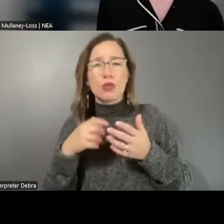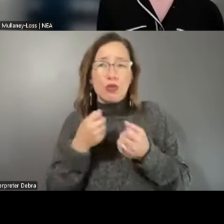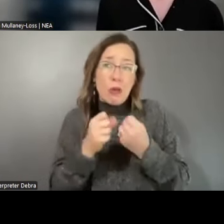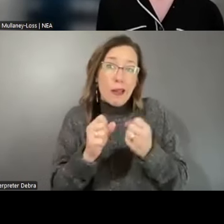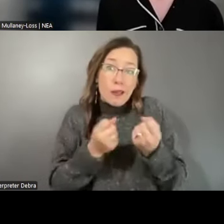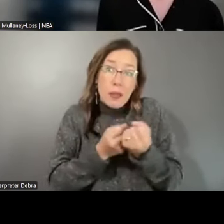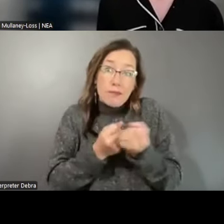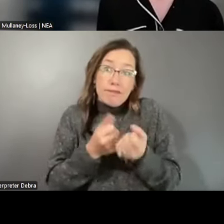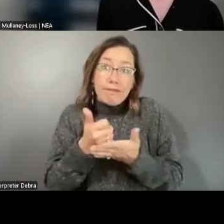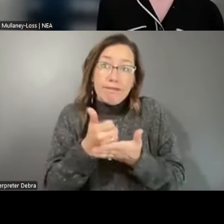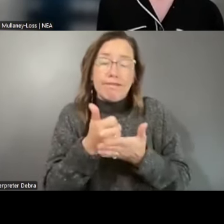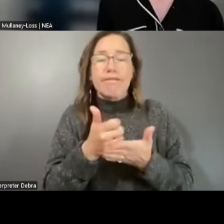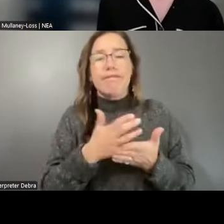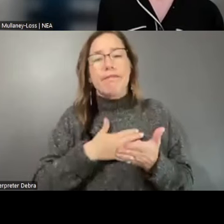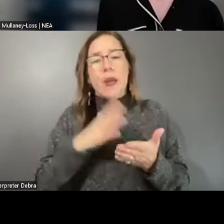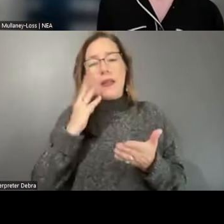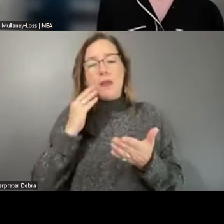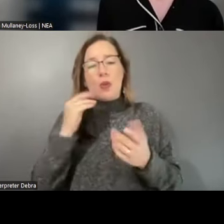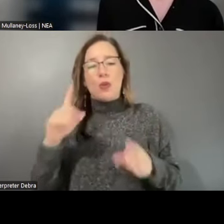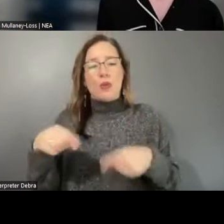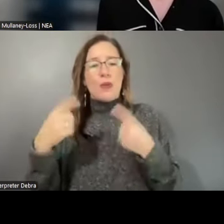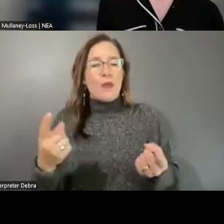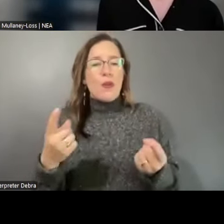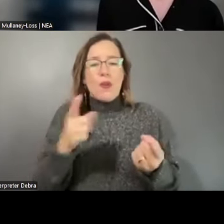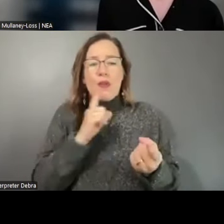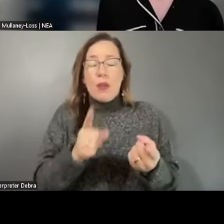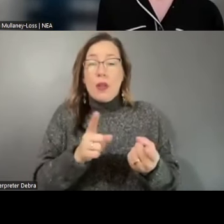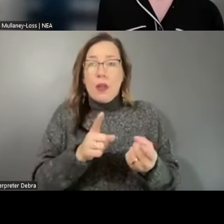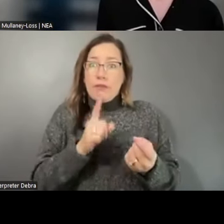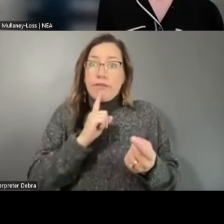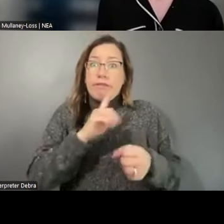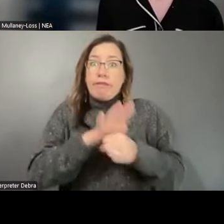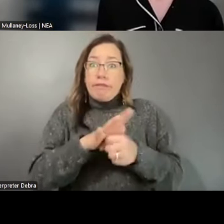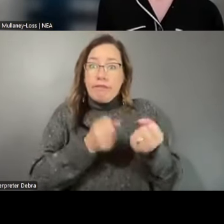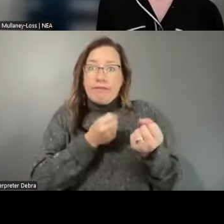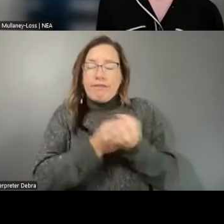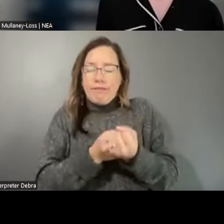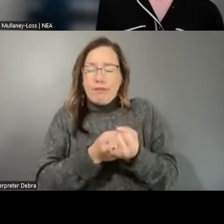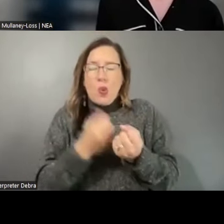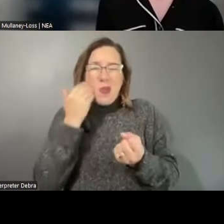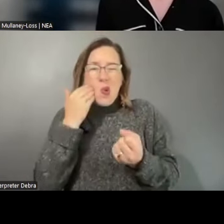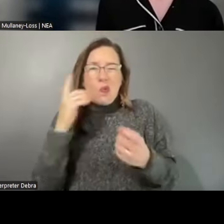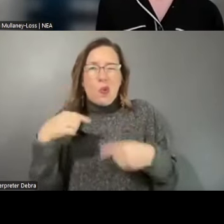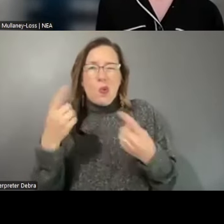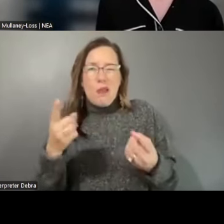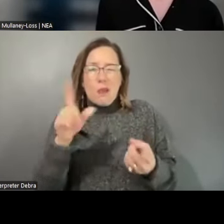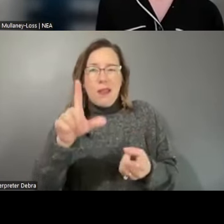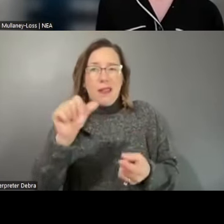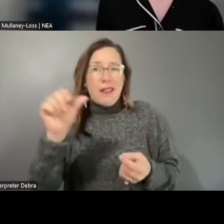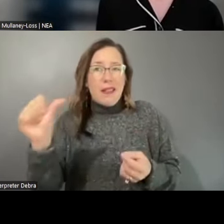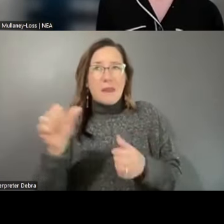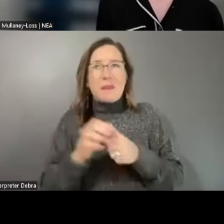but my experience so far really has affirmed what I've known for a long time about LAAs, and that is